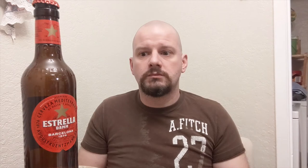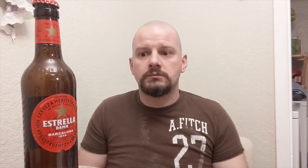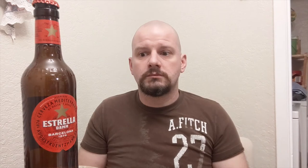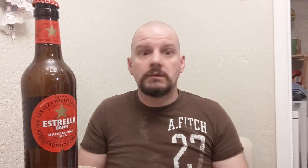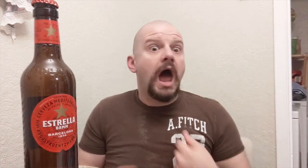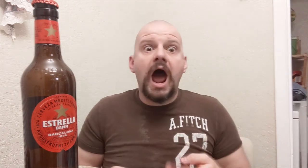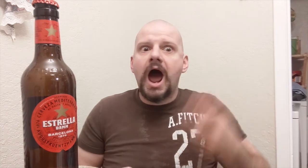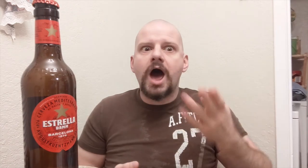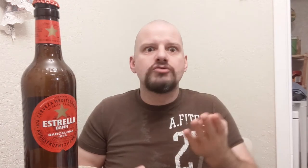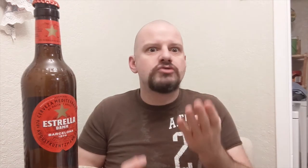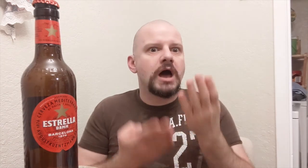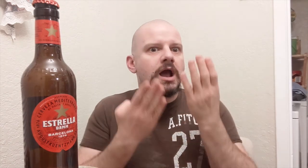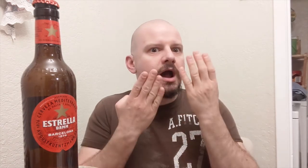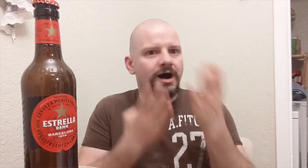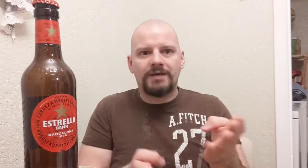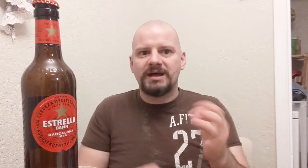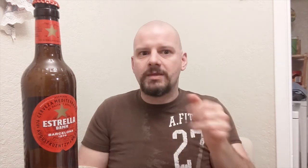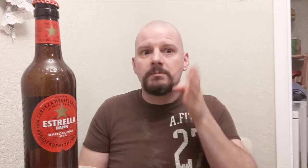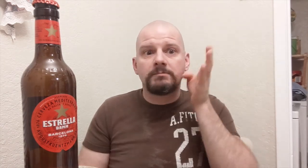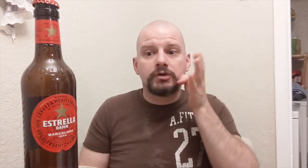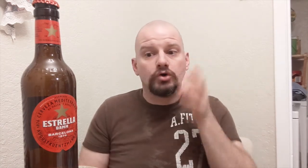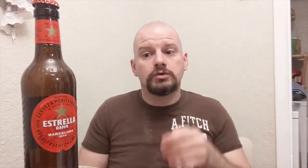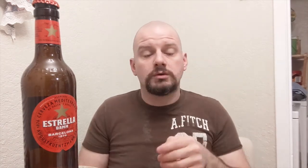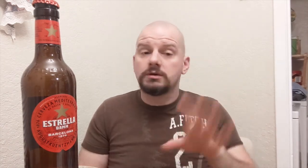I highly recommend that beer.